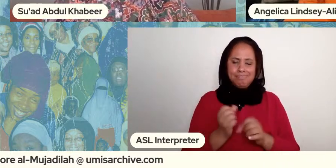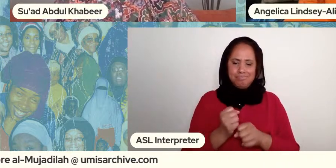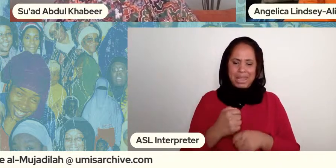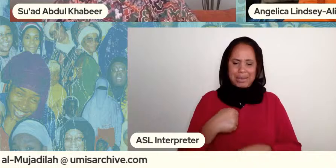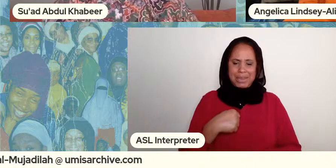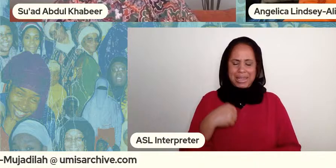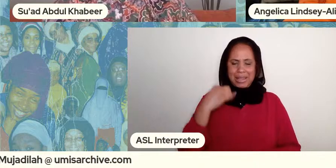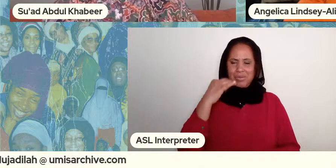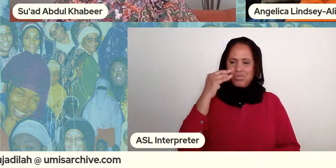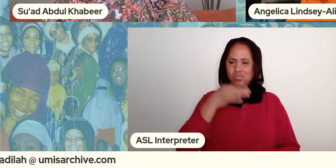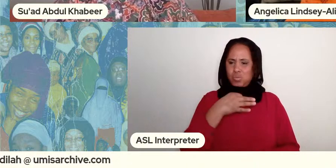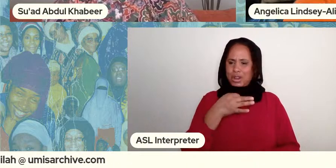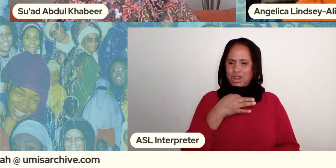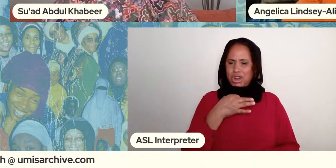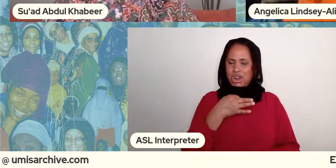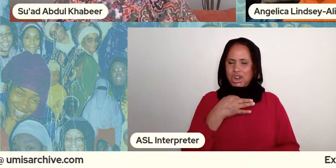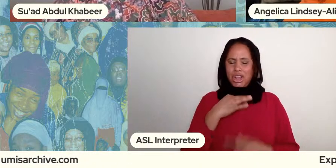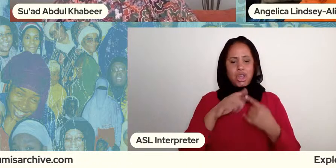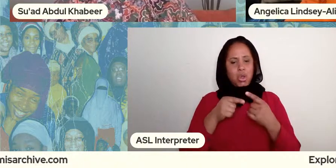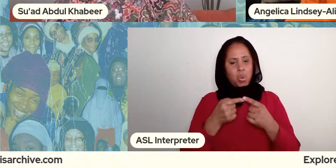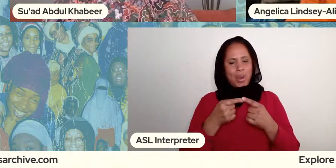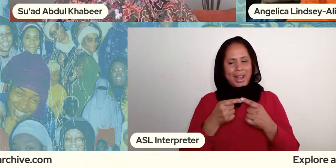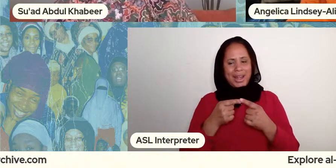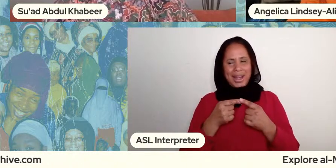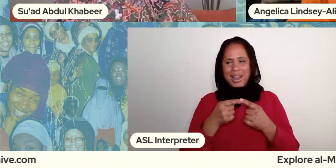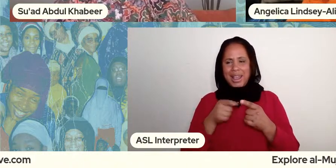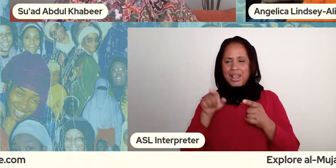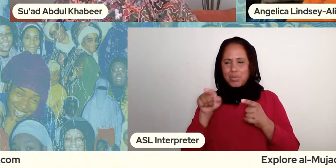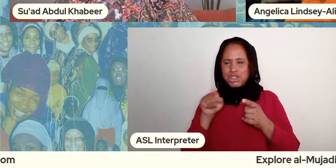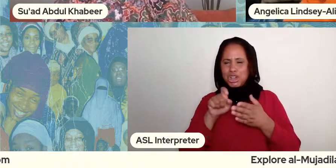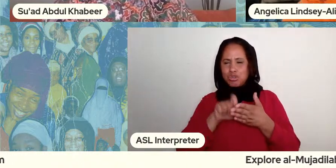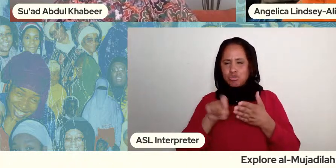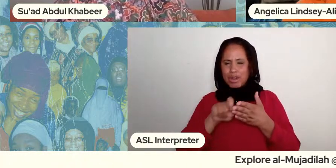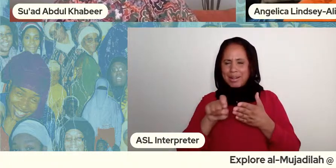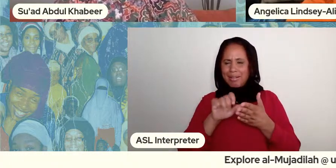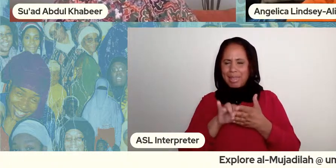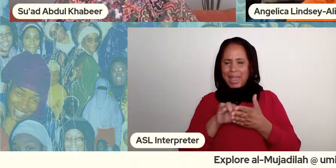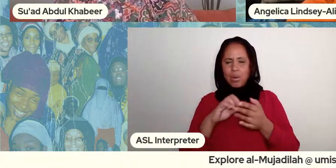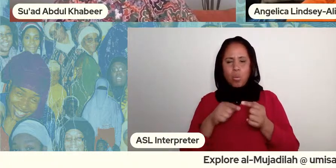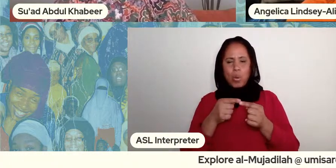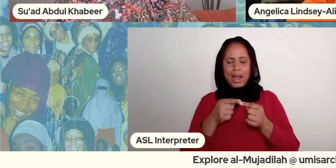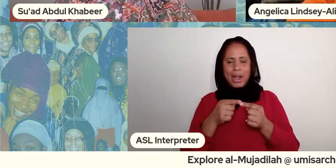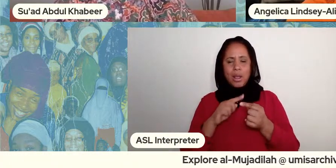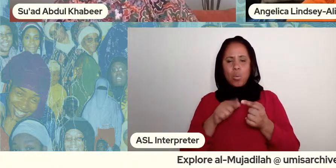wonder like when when would she have written that or when would if talk to someone to write it down